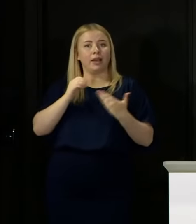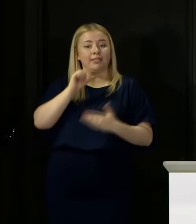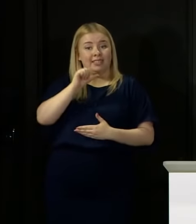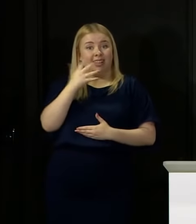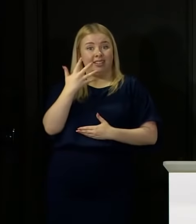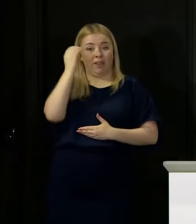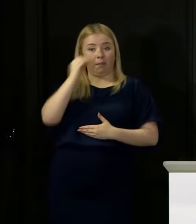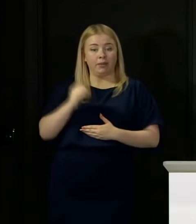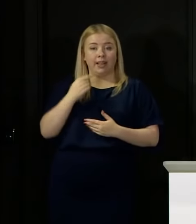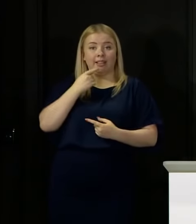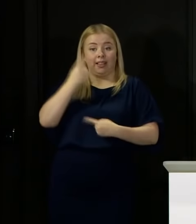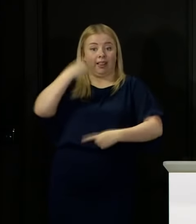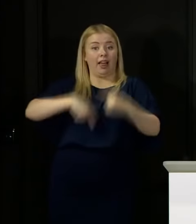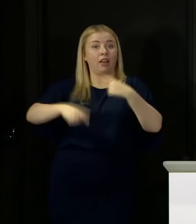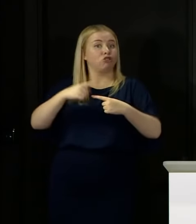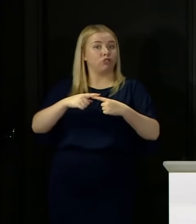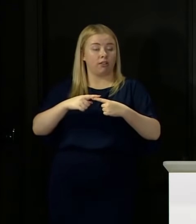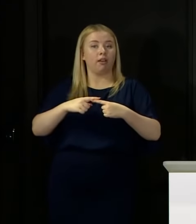year, and in previous years.